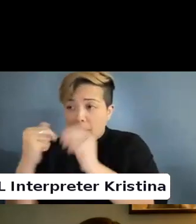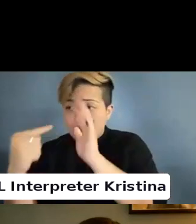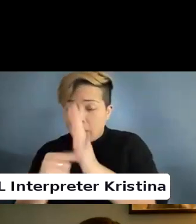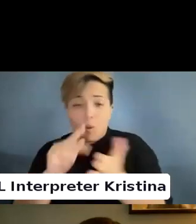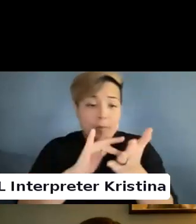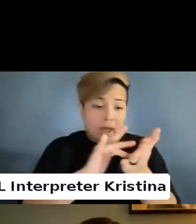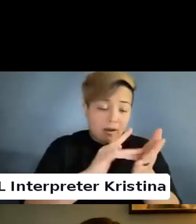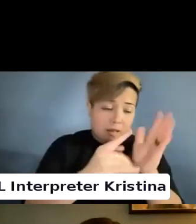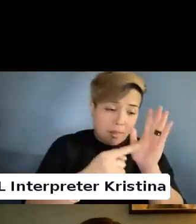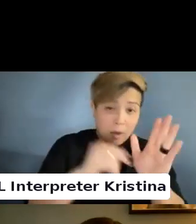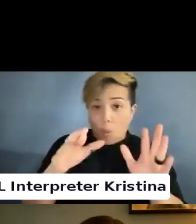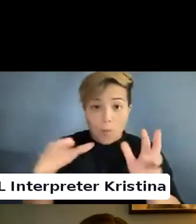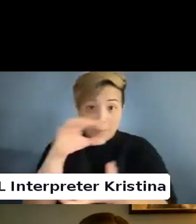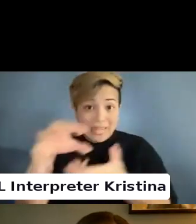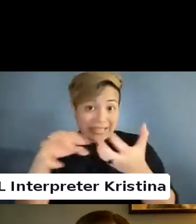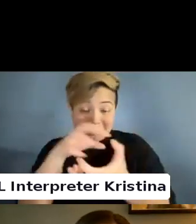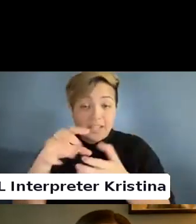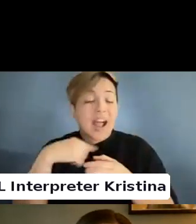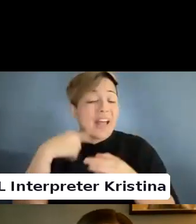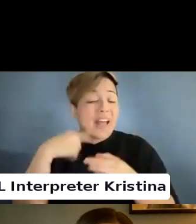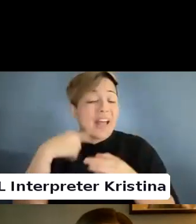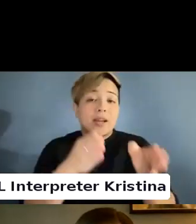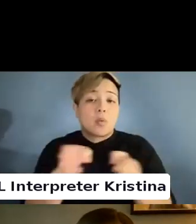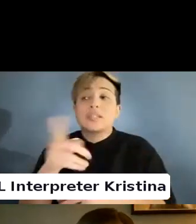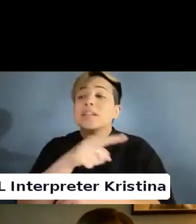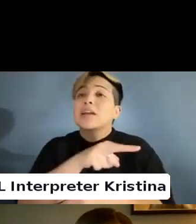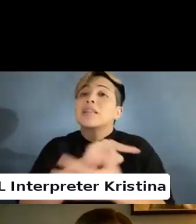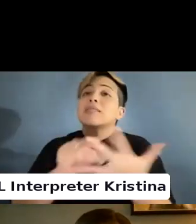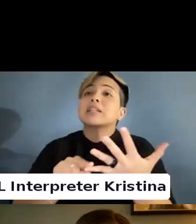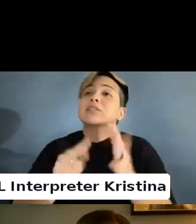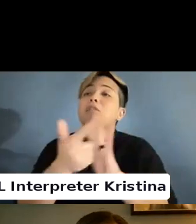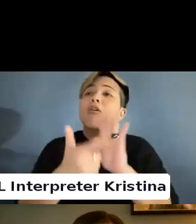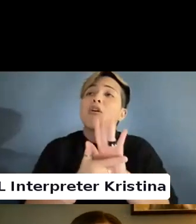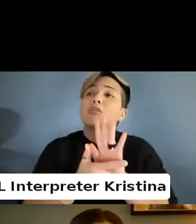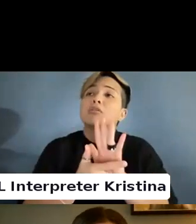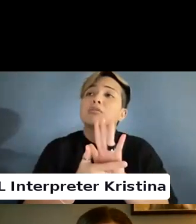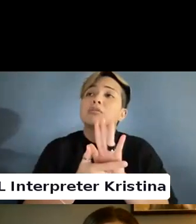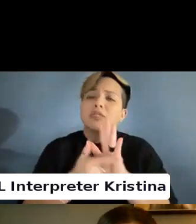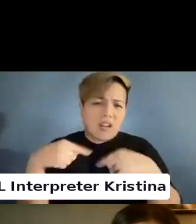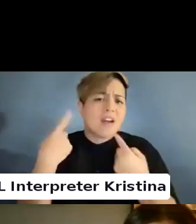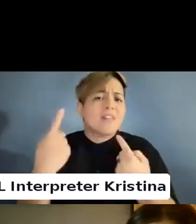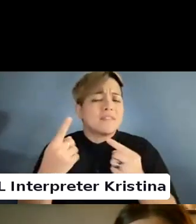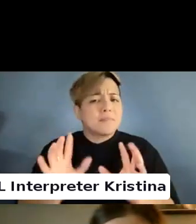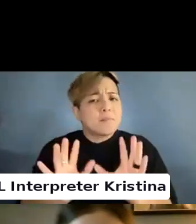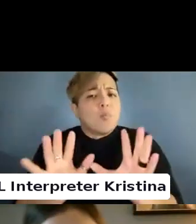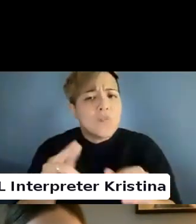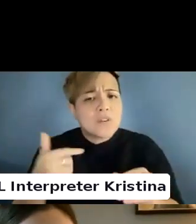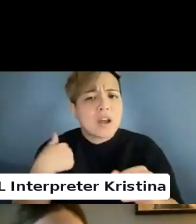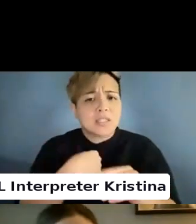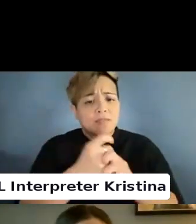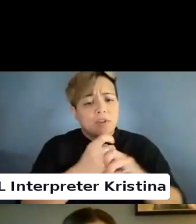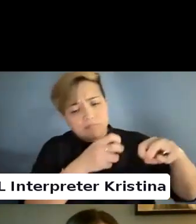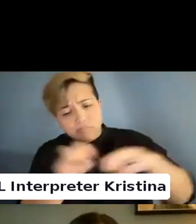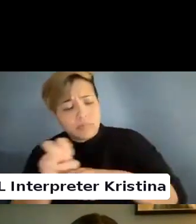And I think in many ways these laws have moved us toward the social model understanding of